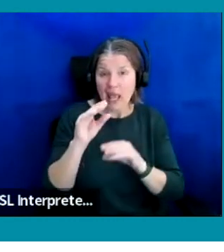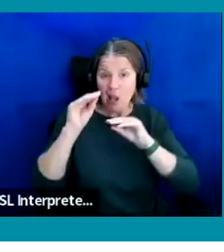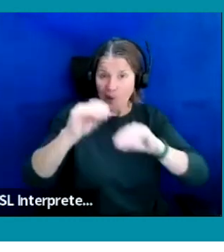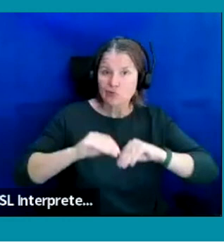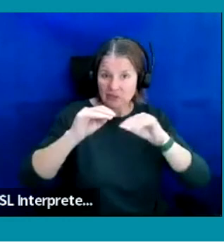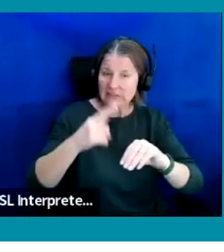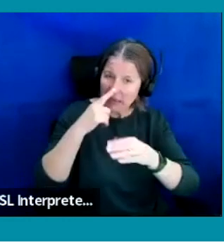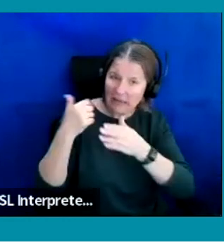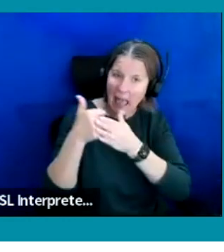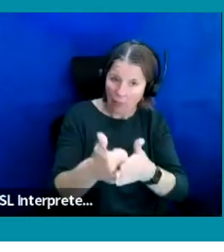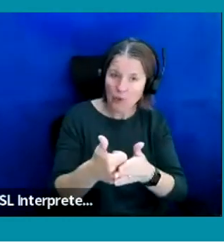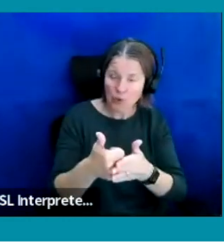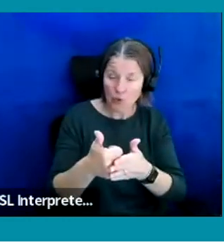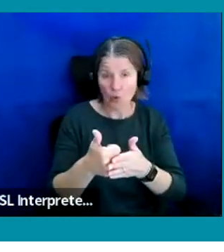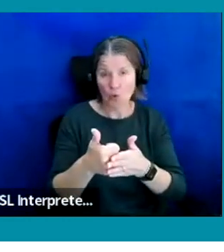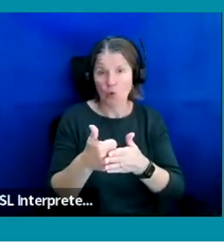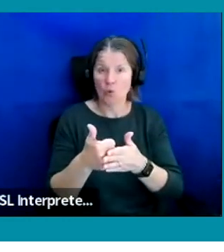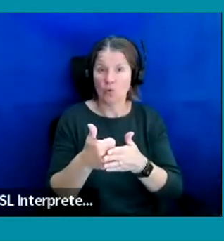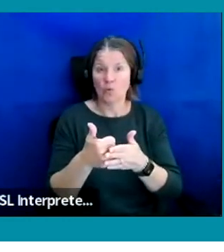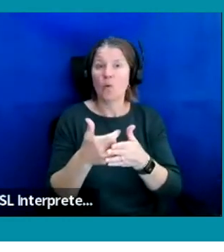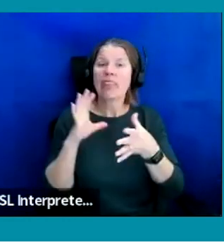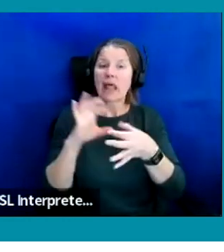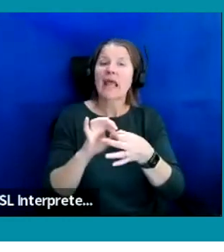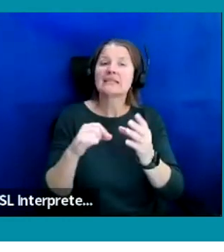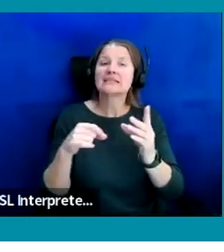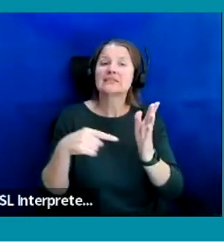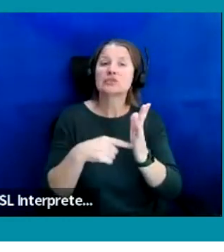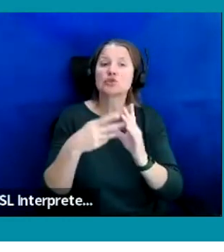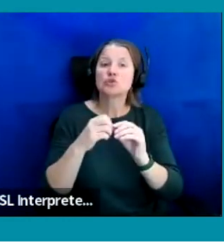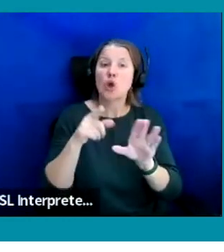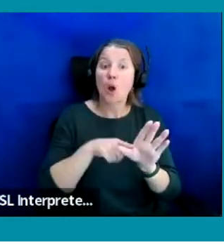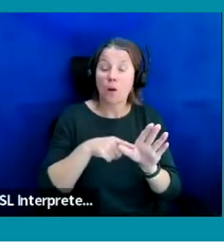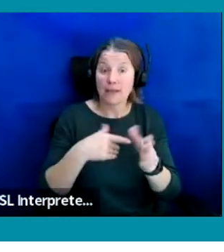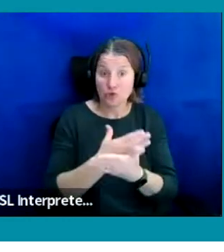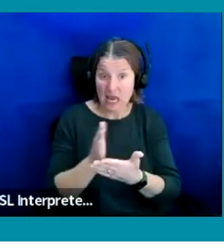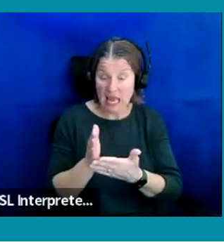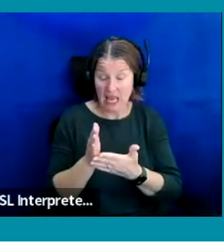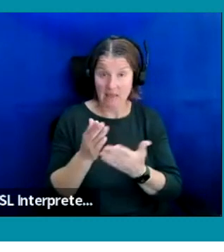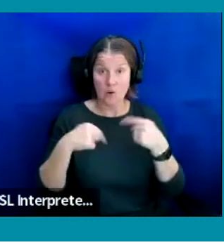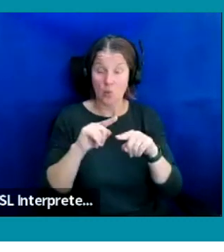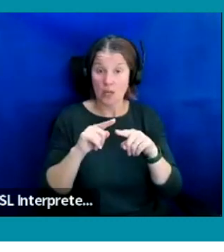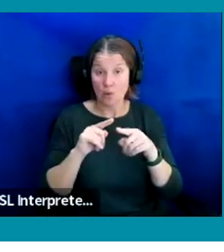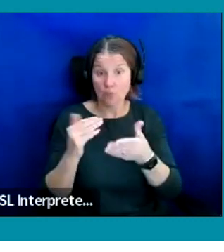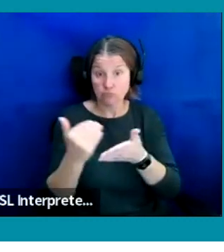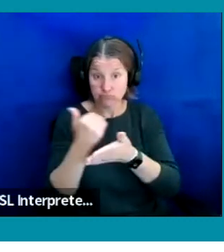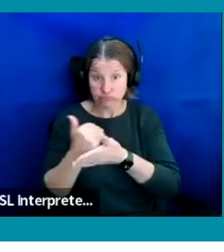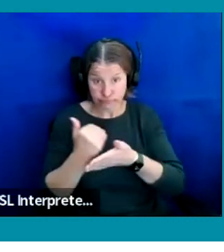And as was mentioned after this event we will be collecting email addresses from candidates